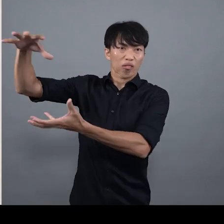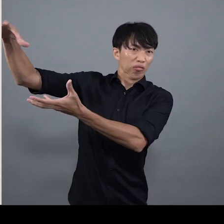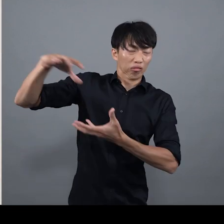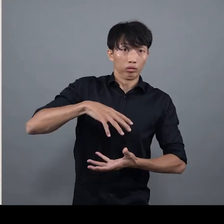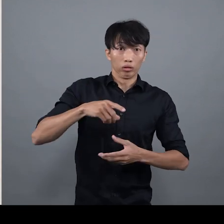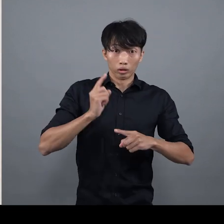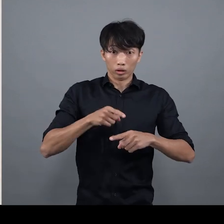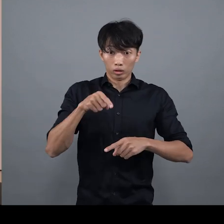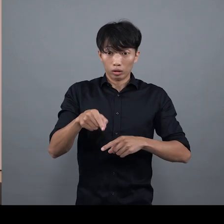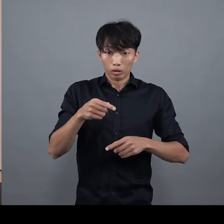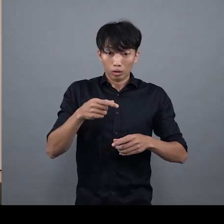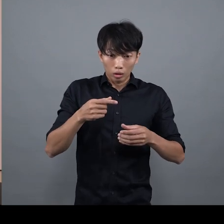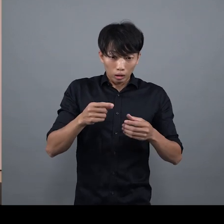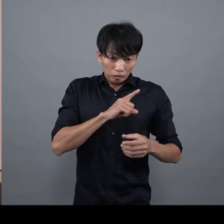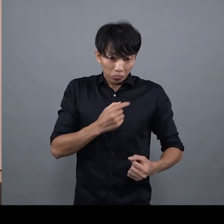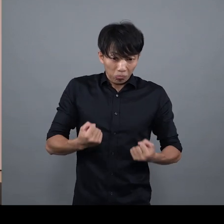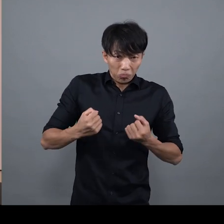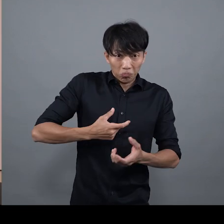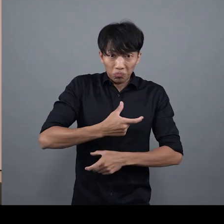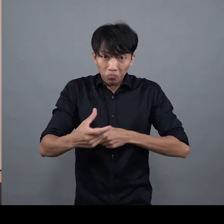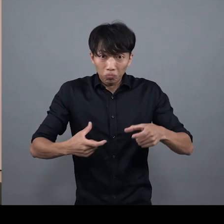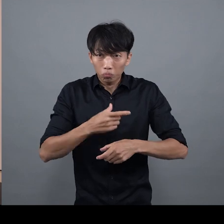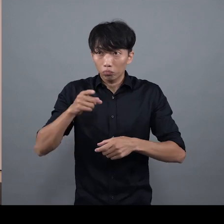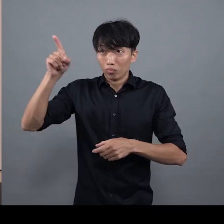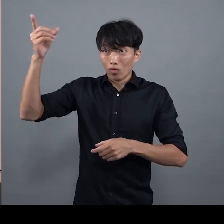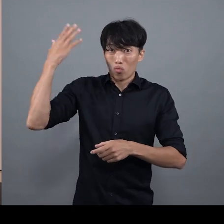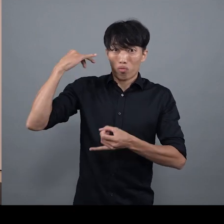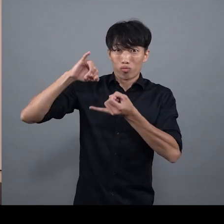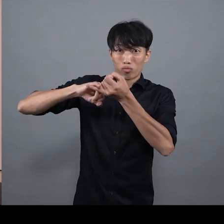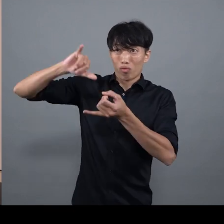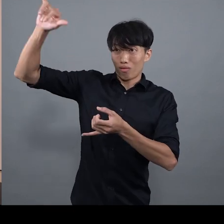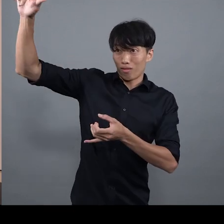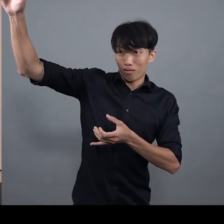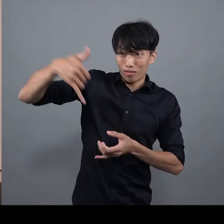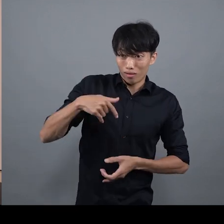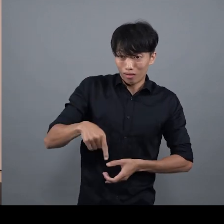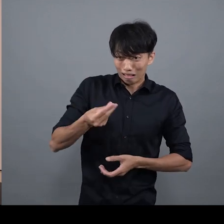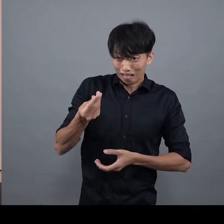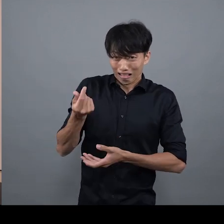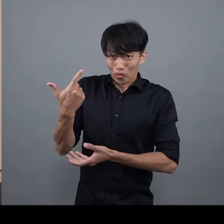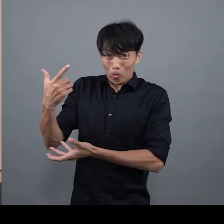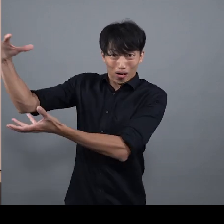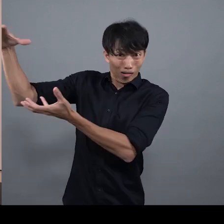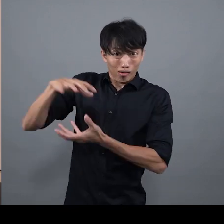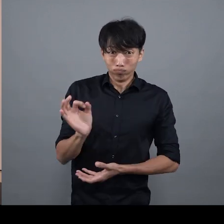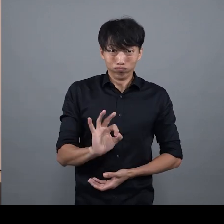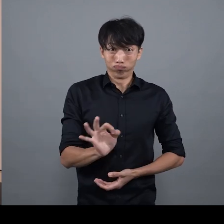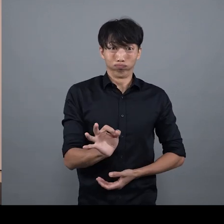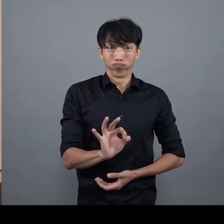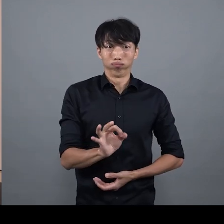to run a small-scale production facility He didn't bring much capital with him when he relocated from Shanghai to Hong Kong